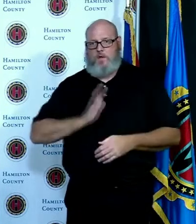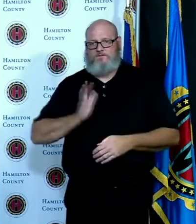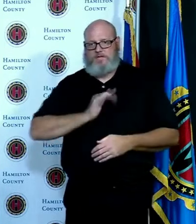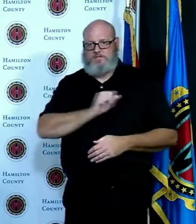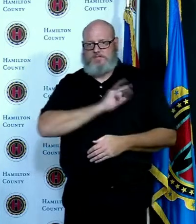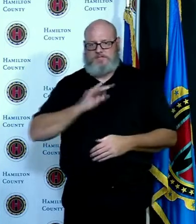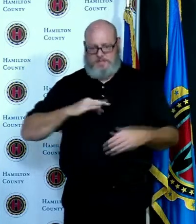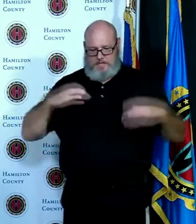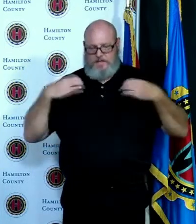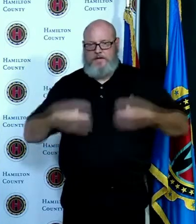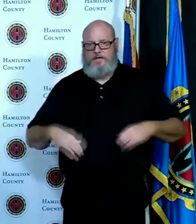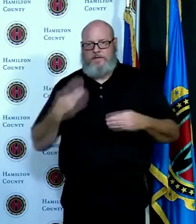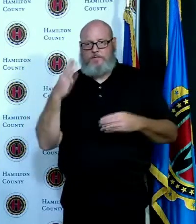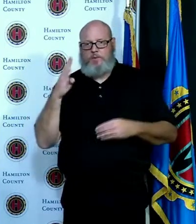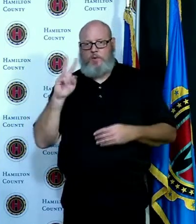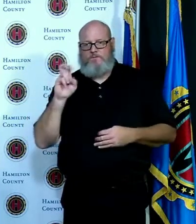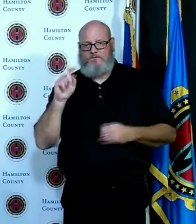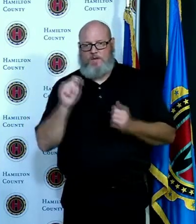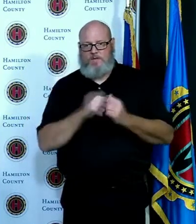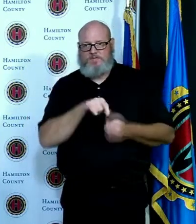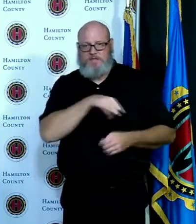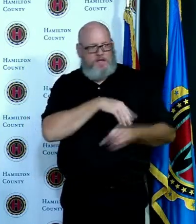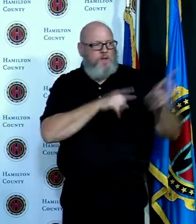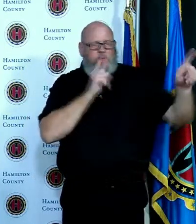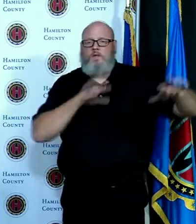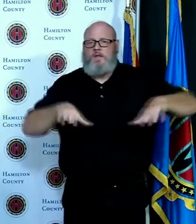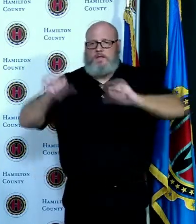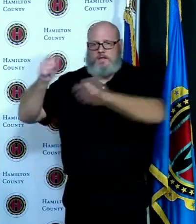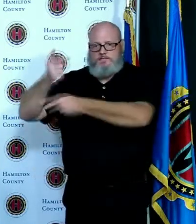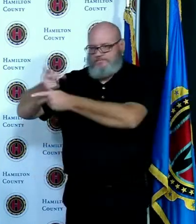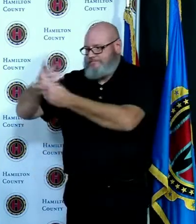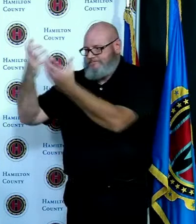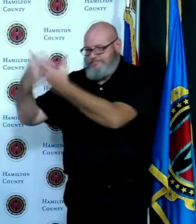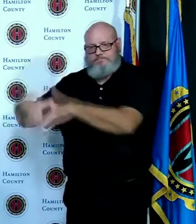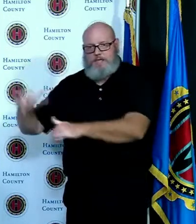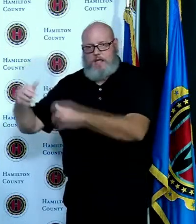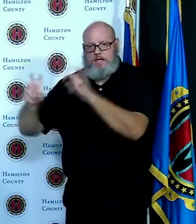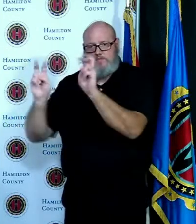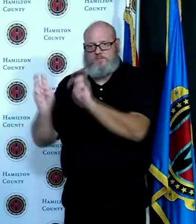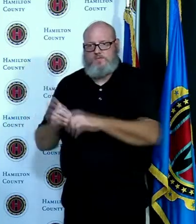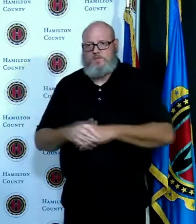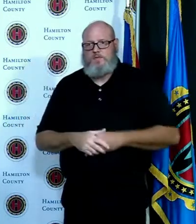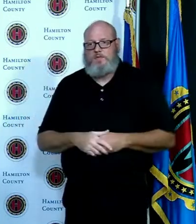action as far as the incident that was alleged to have occurred on Monday we are reviewing that